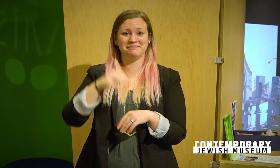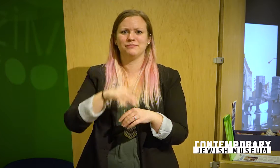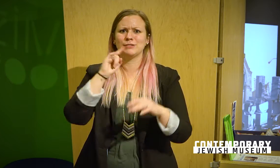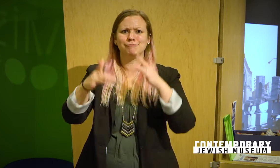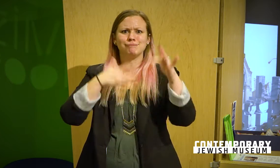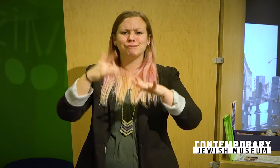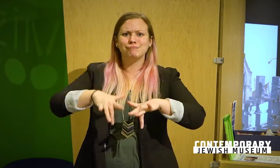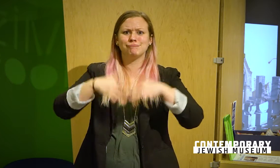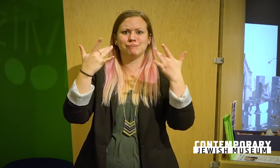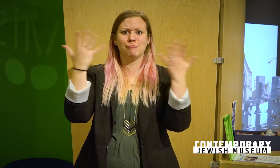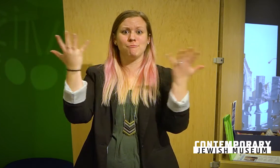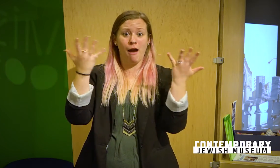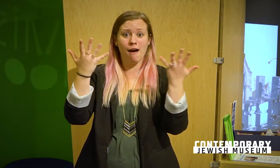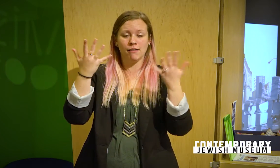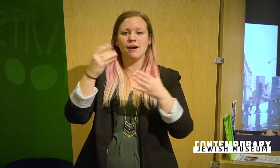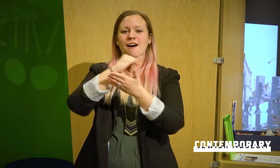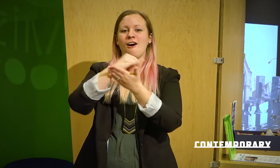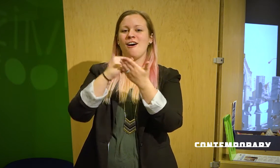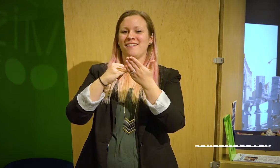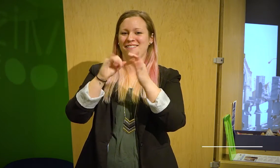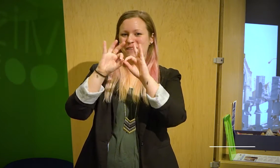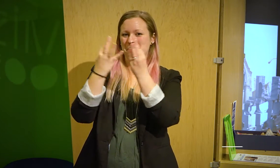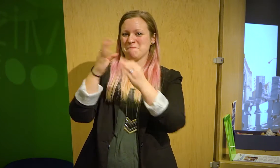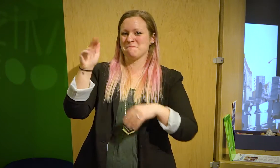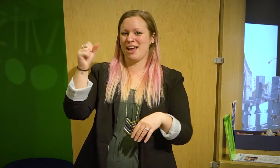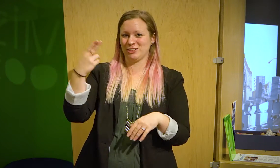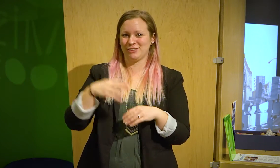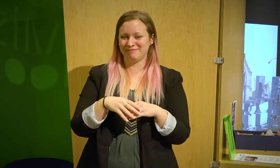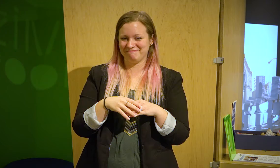I'm really excited for this event: Family ArtBash.